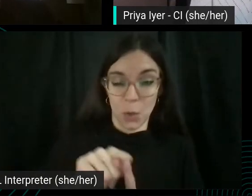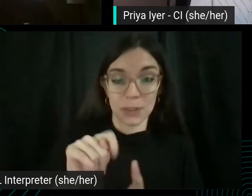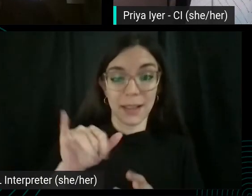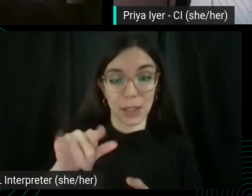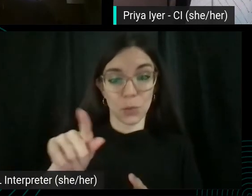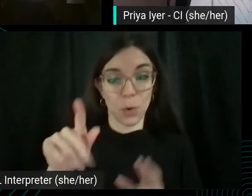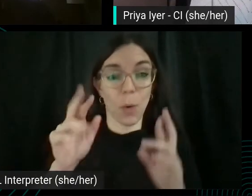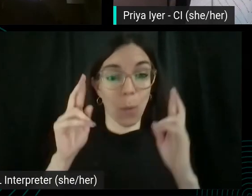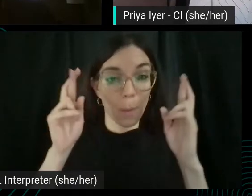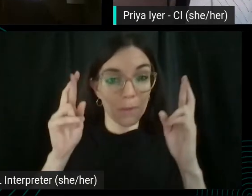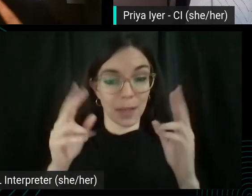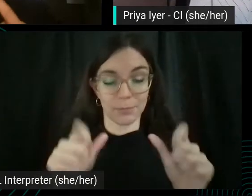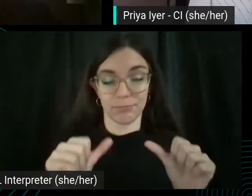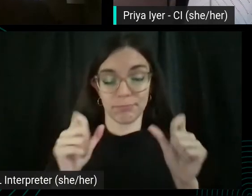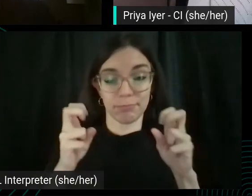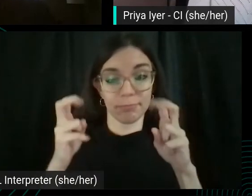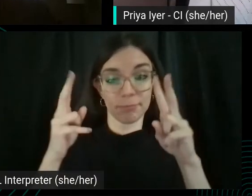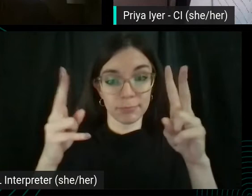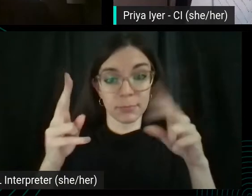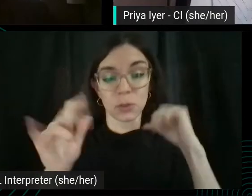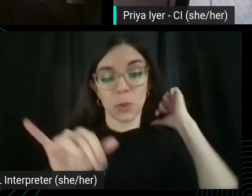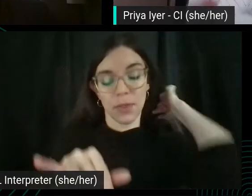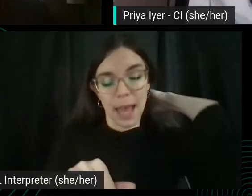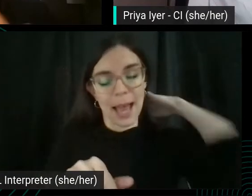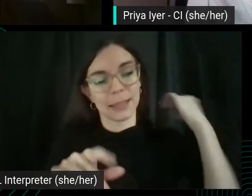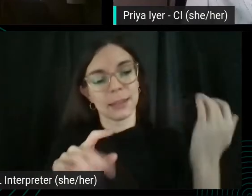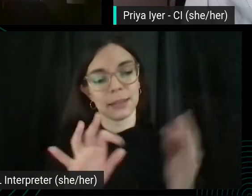So that's where you want to think about keyword research first and